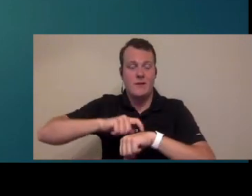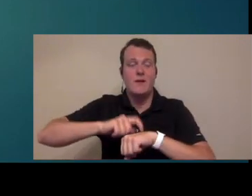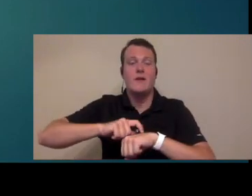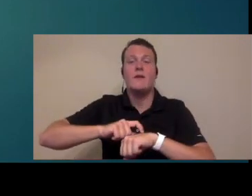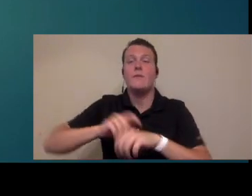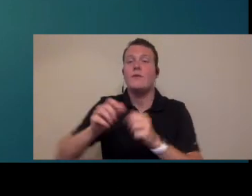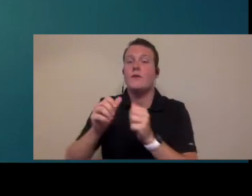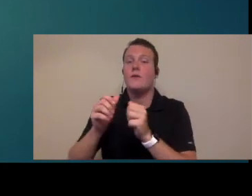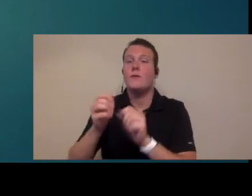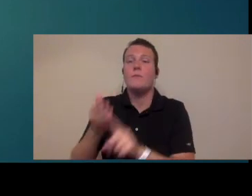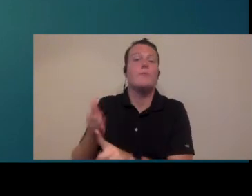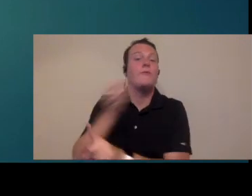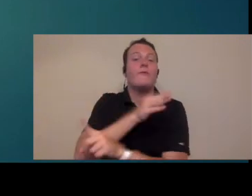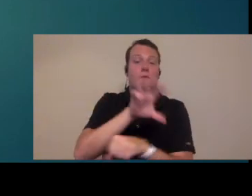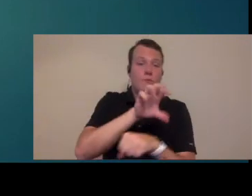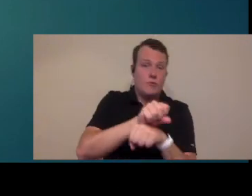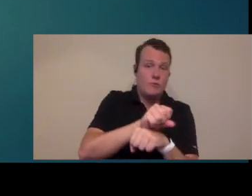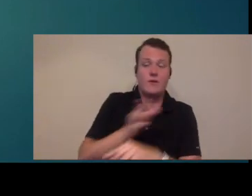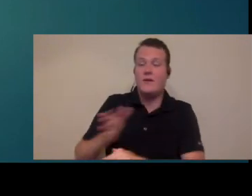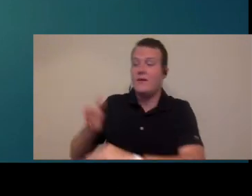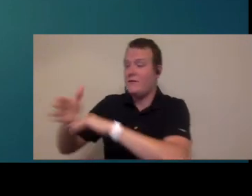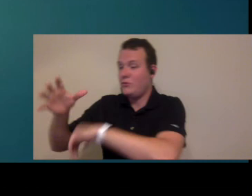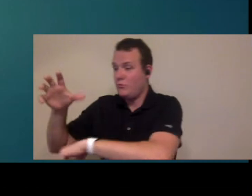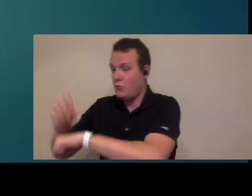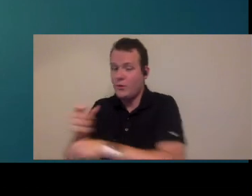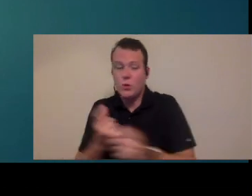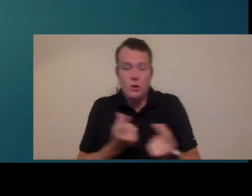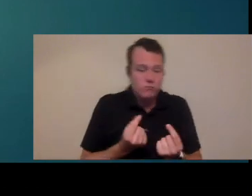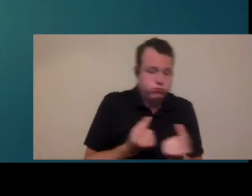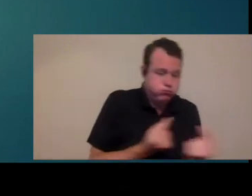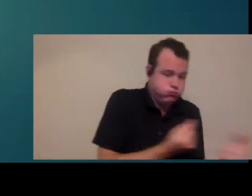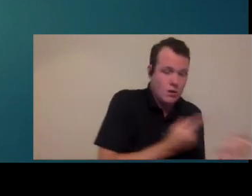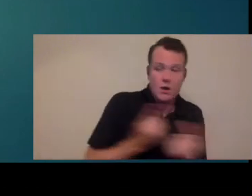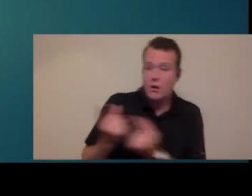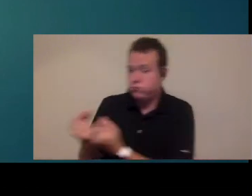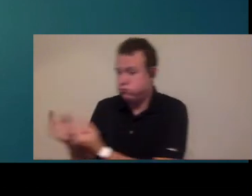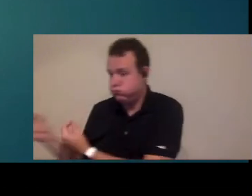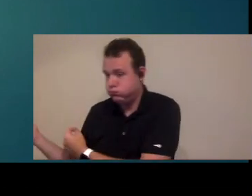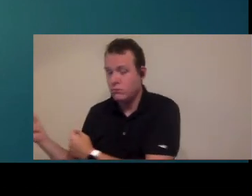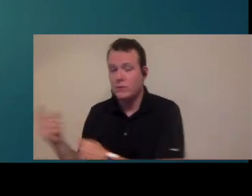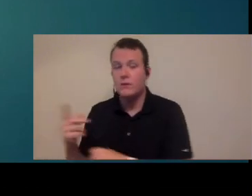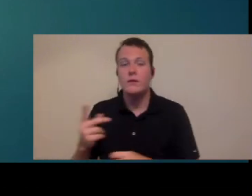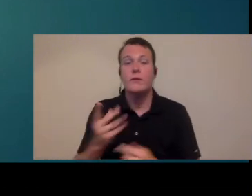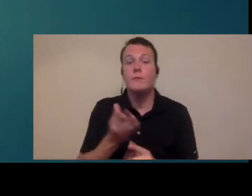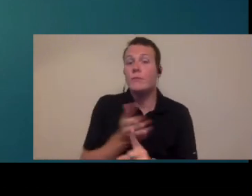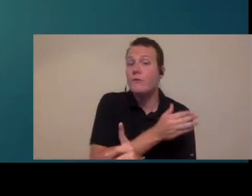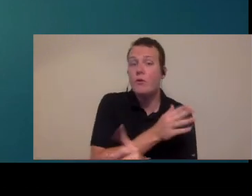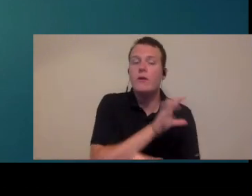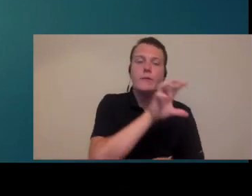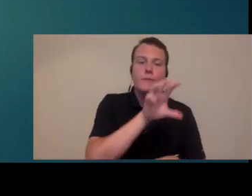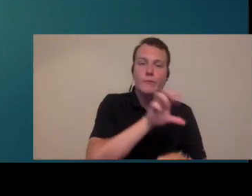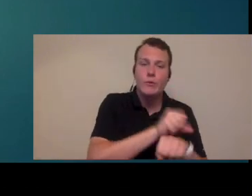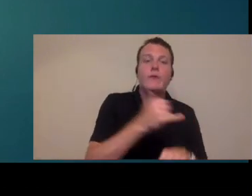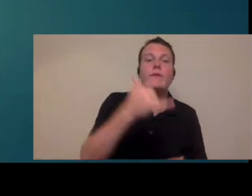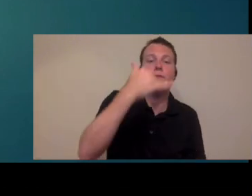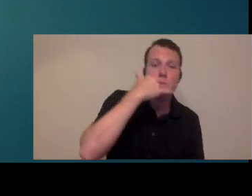spent on the things that happened pre-appointment and post appointment you know pre appointment you have to have people answering the phones to schedule